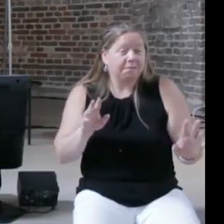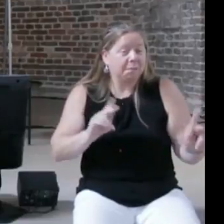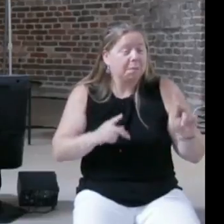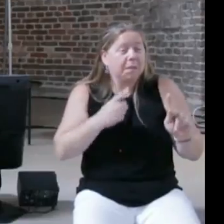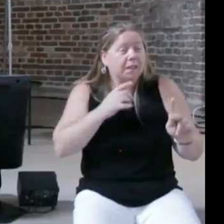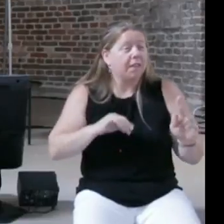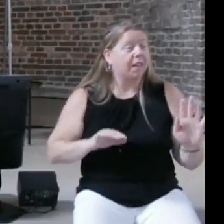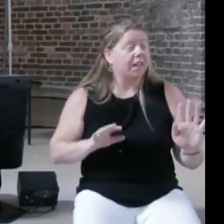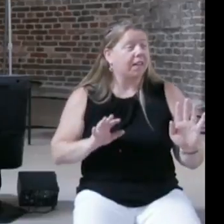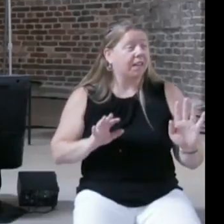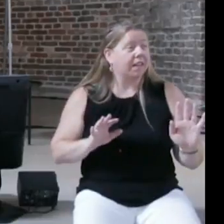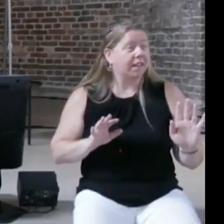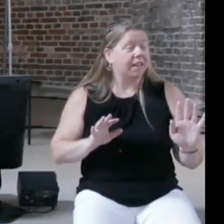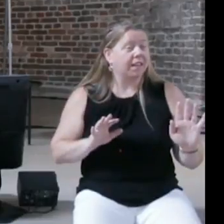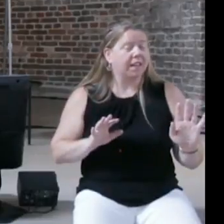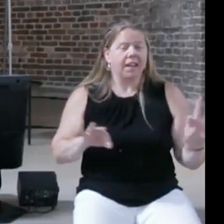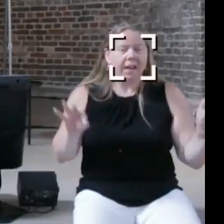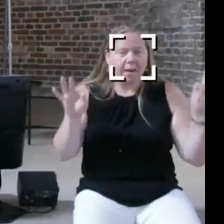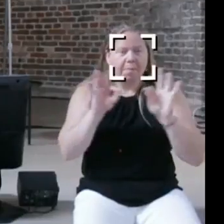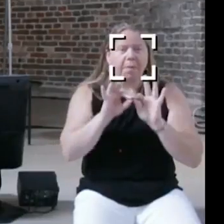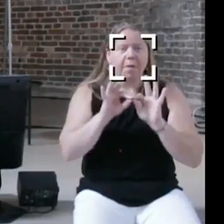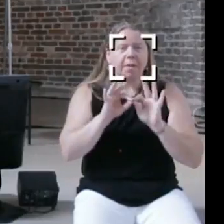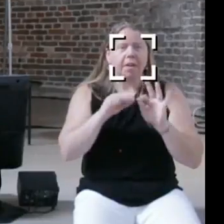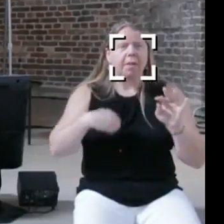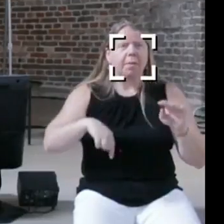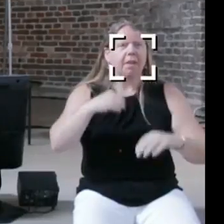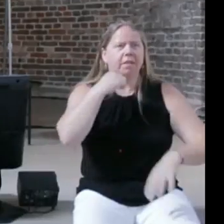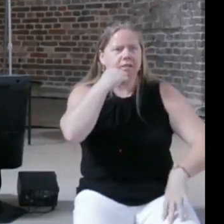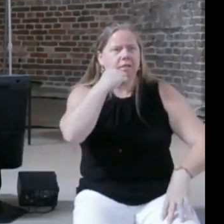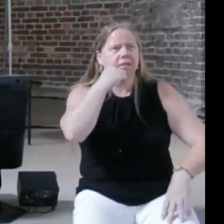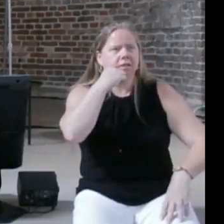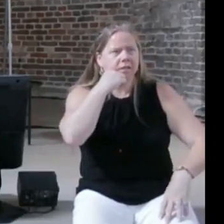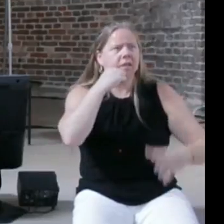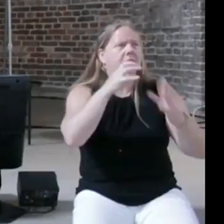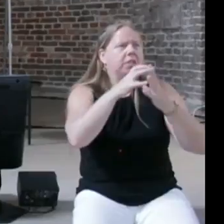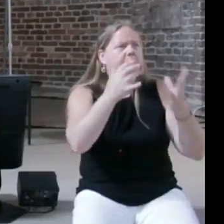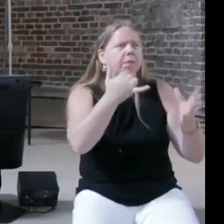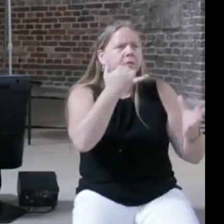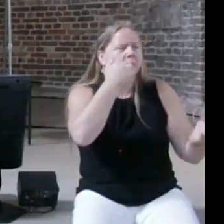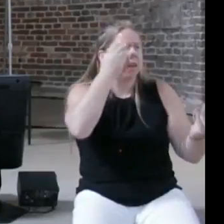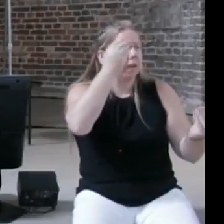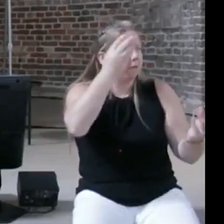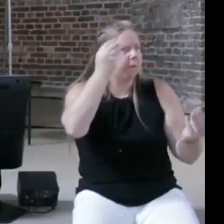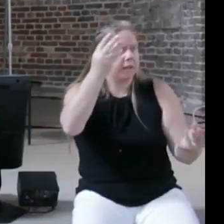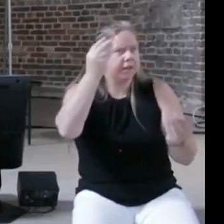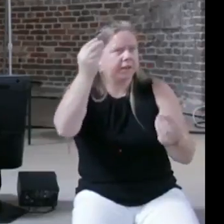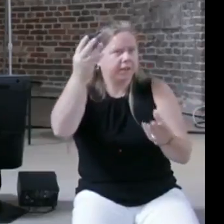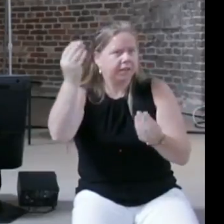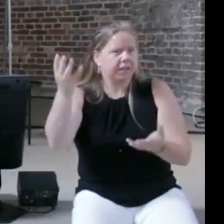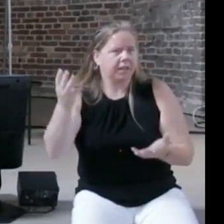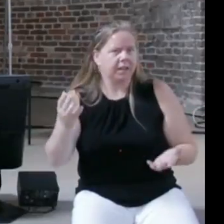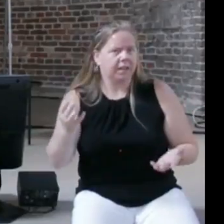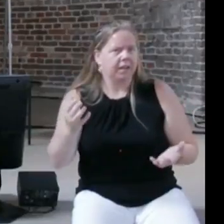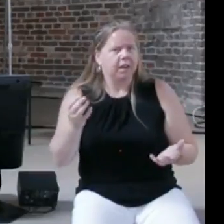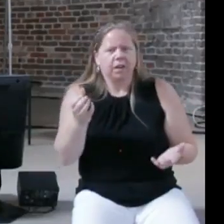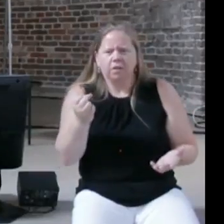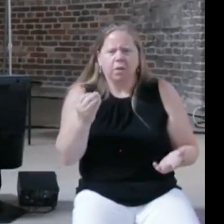we have to sift through so much misinformation from people whose job it is to basically confuse